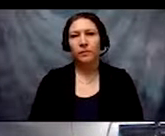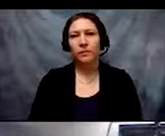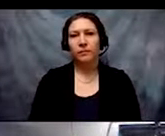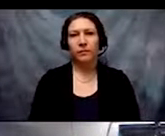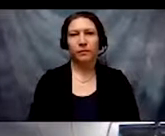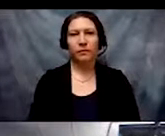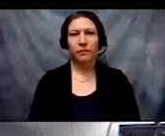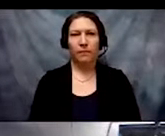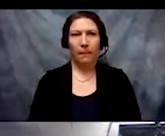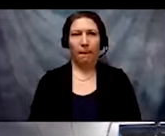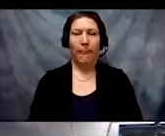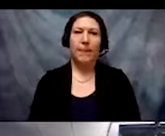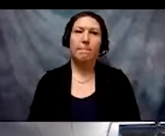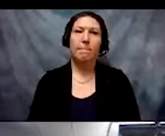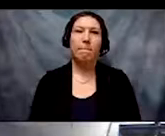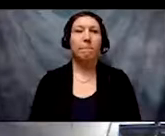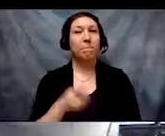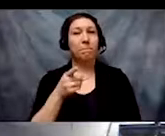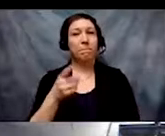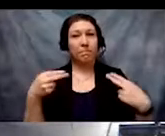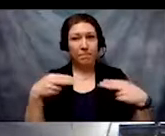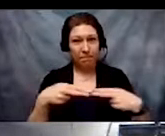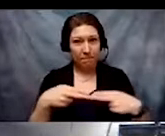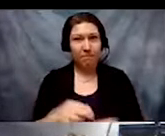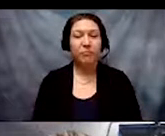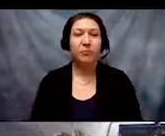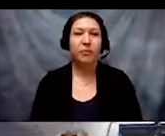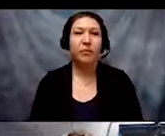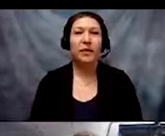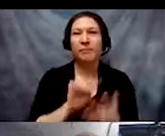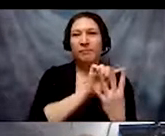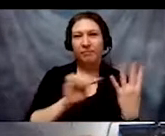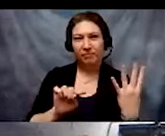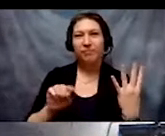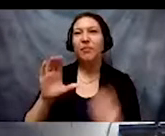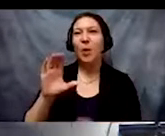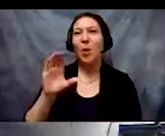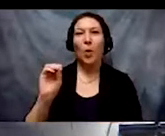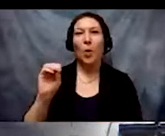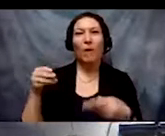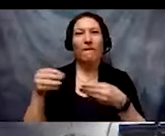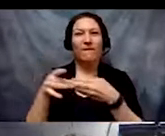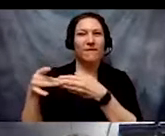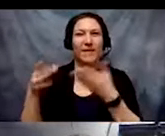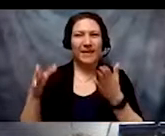On this slide are your four co-facilitators for all five sessions.